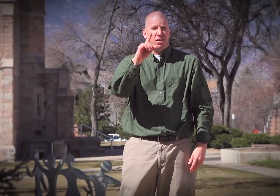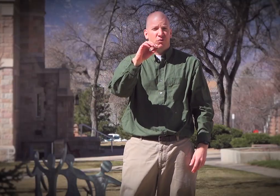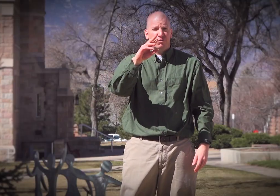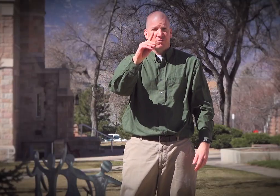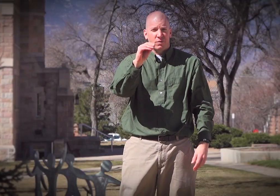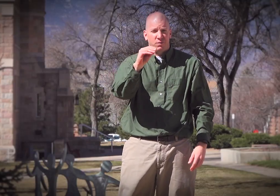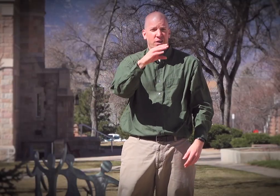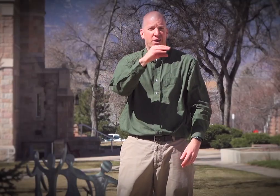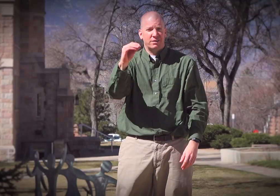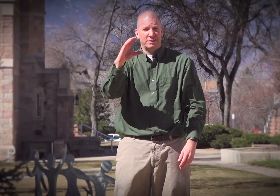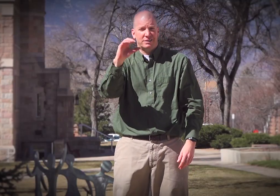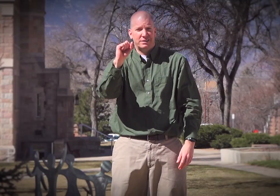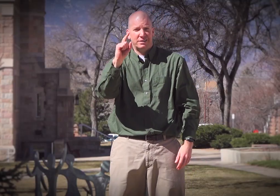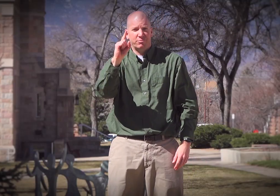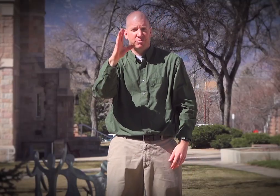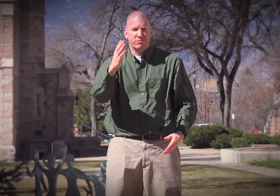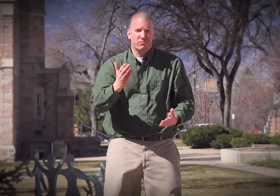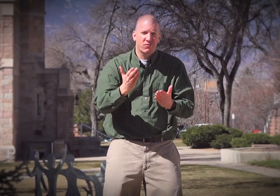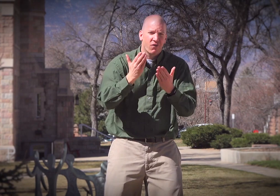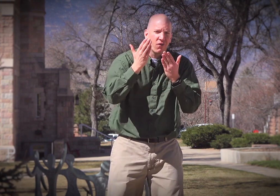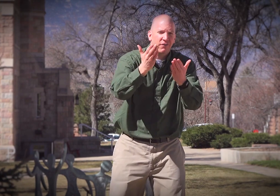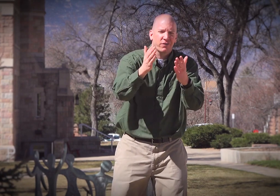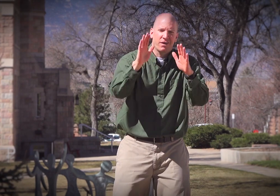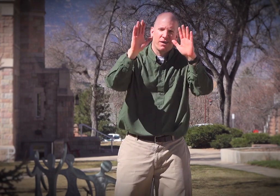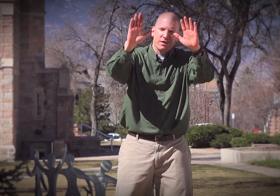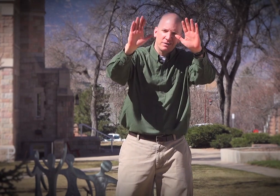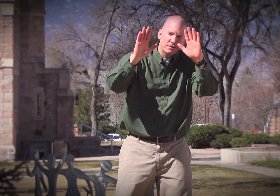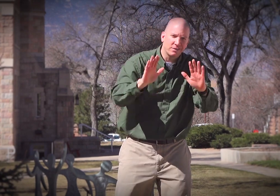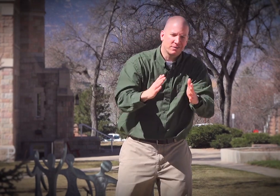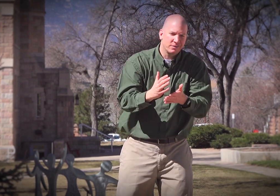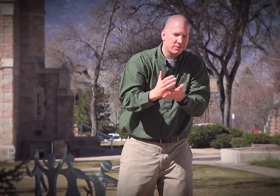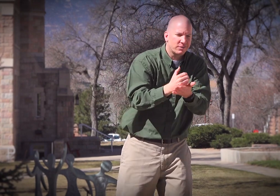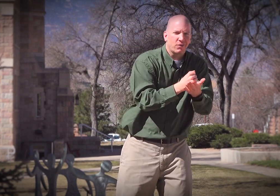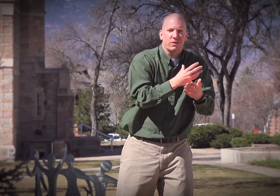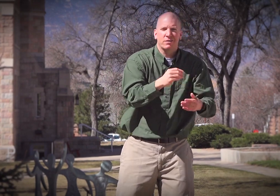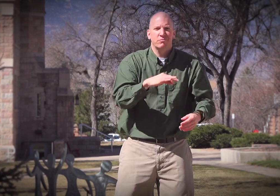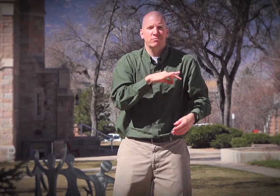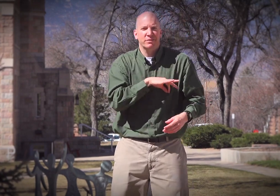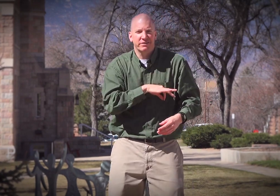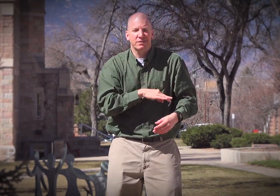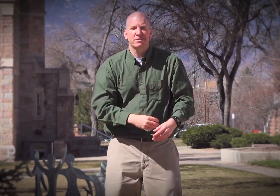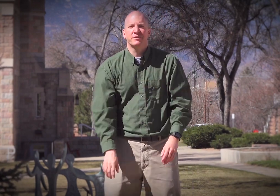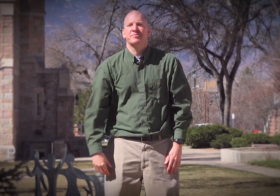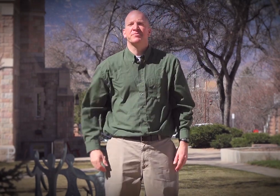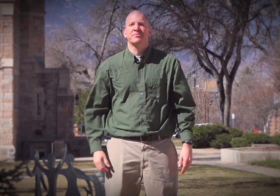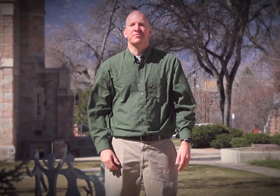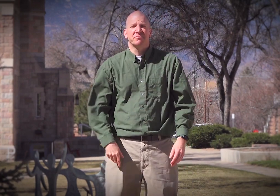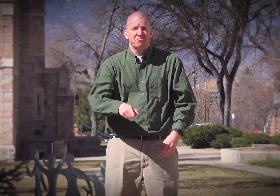The state of Colorado and CSDB offer an excellent salary and benefits package.